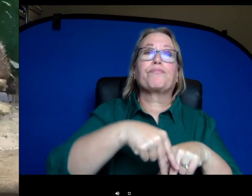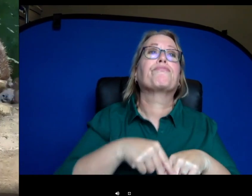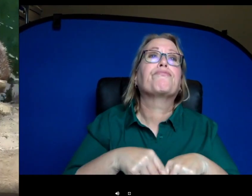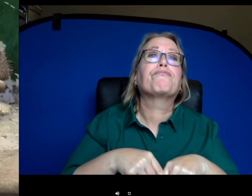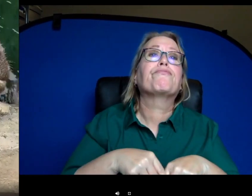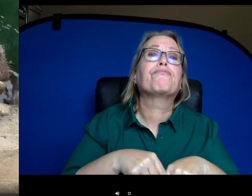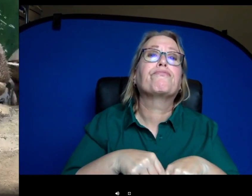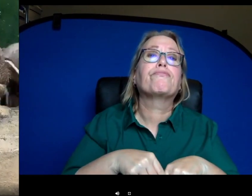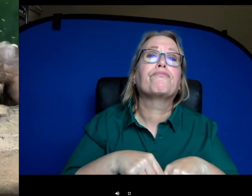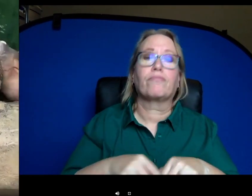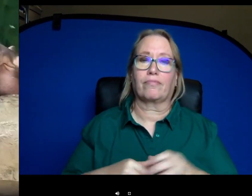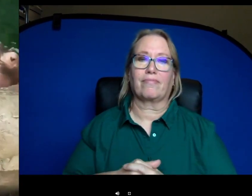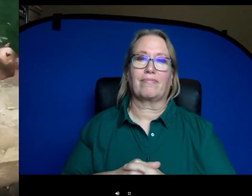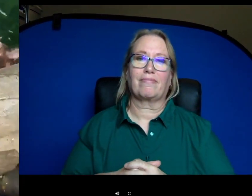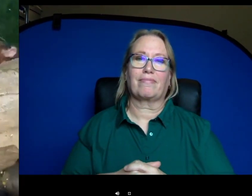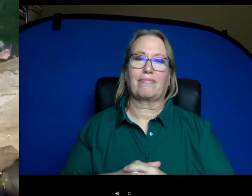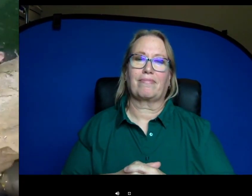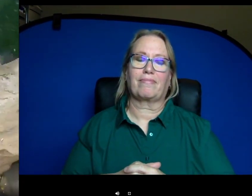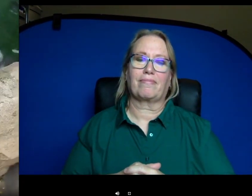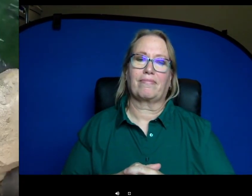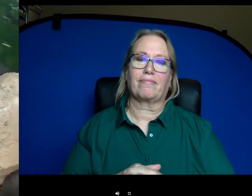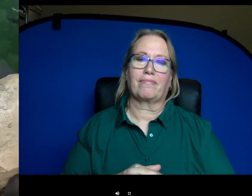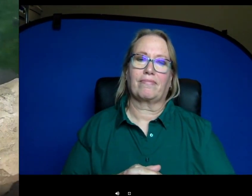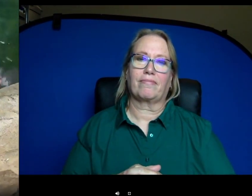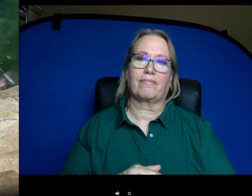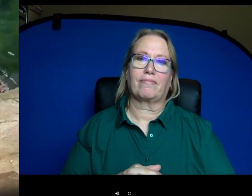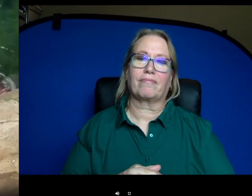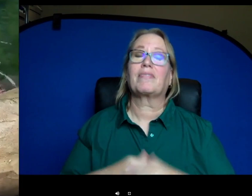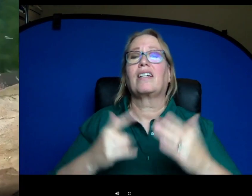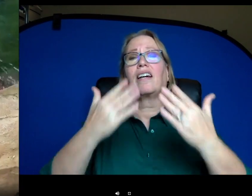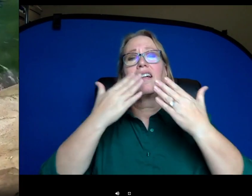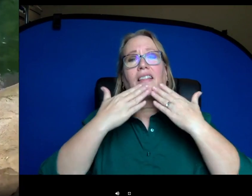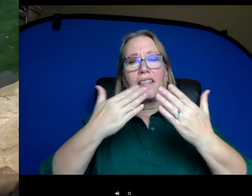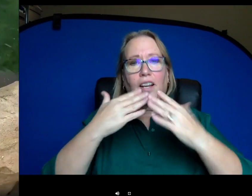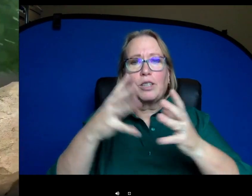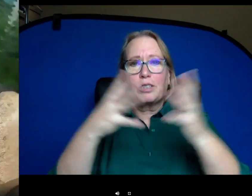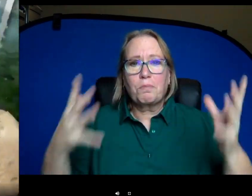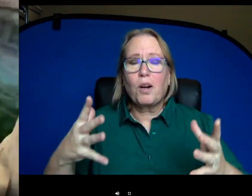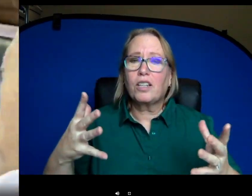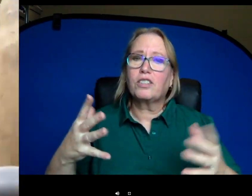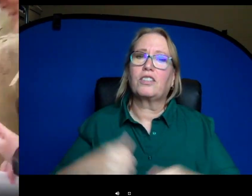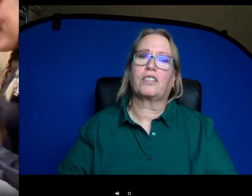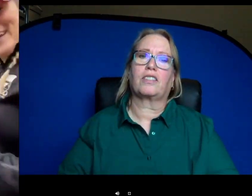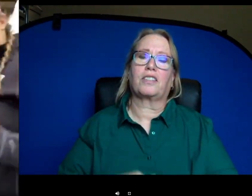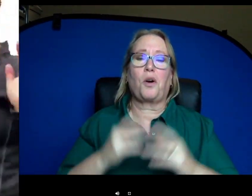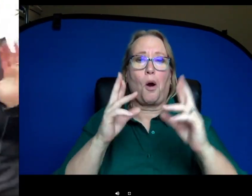resting her chin on the wall. Well, thank you guys so much for tuning in. We hope